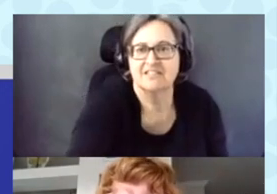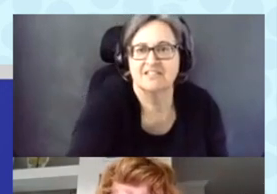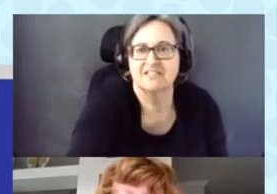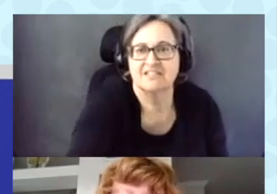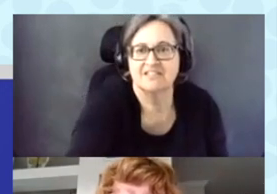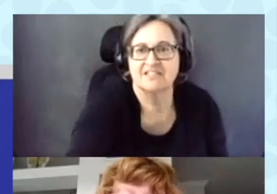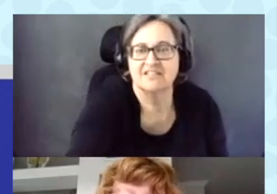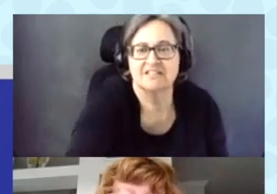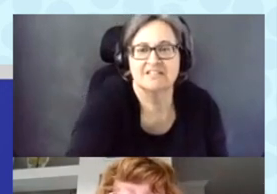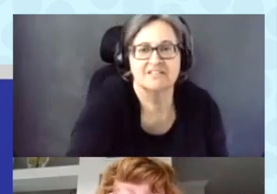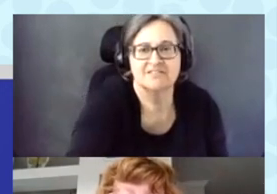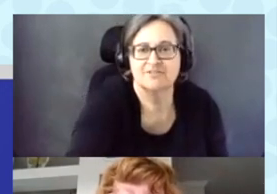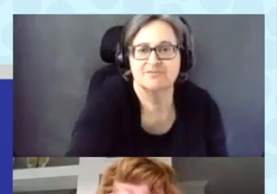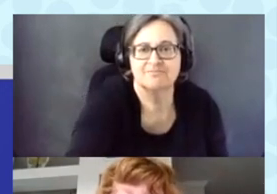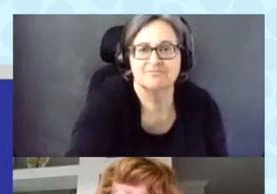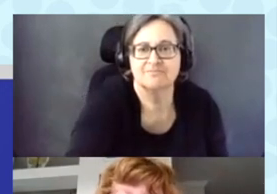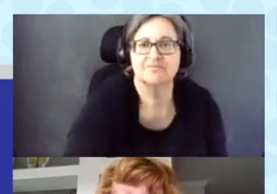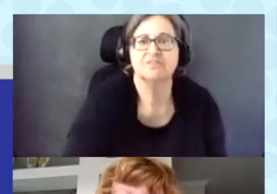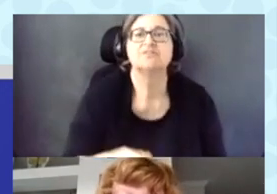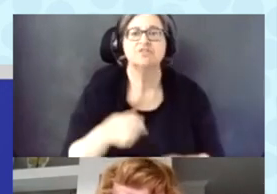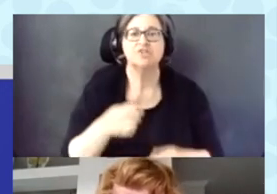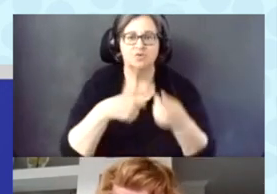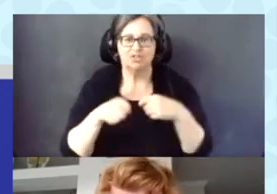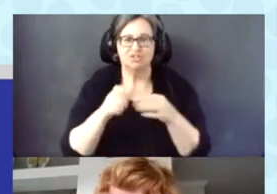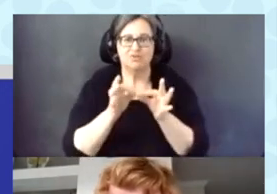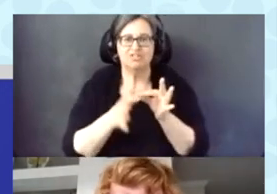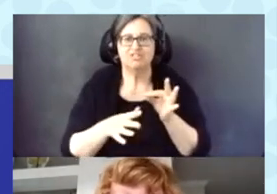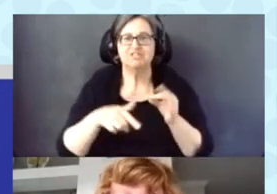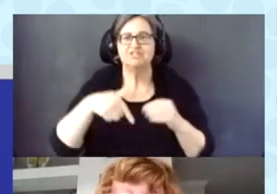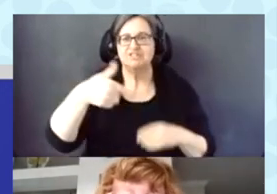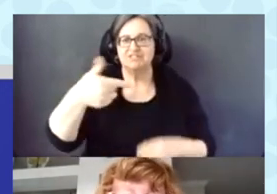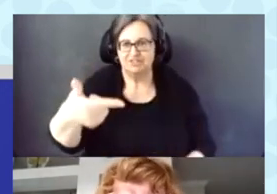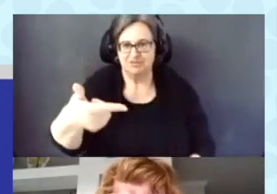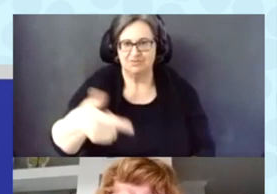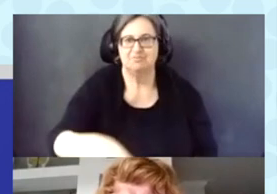The SABE GoVoter toolkit training.